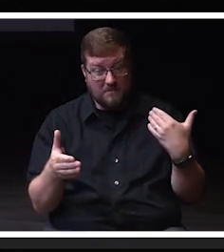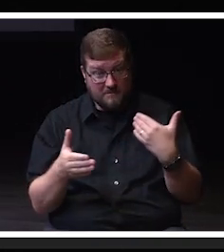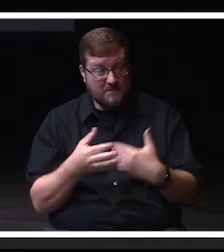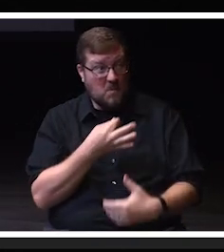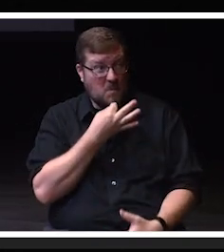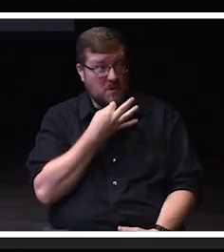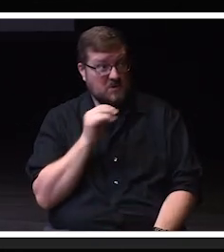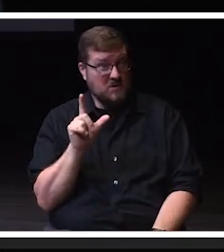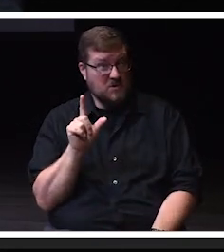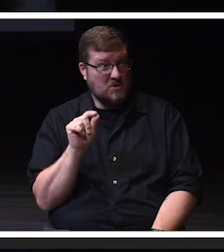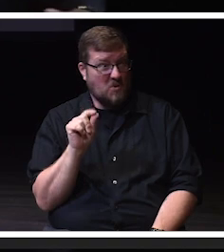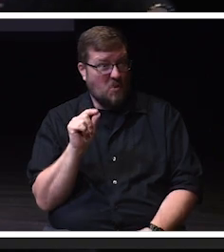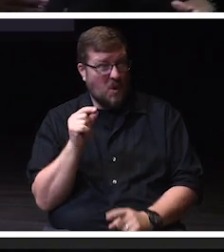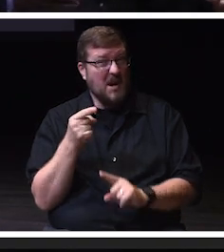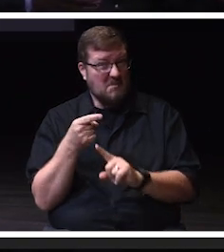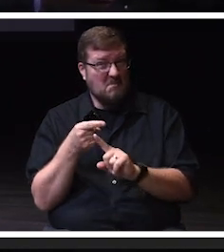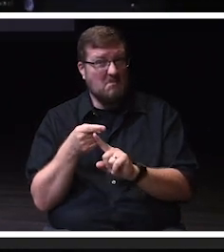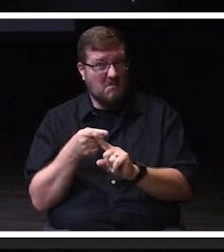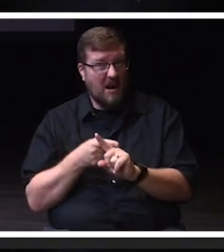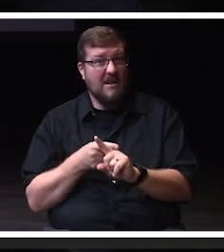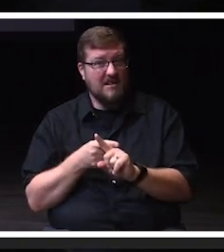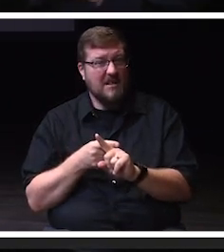and I think I'm still having some fun.